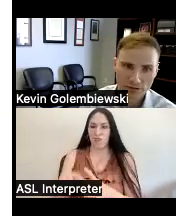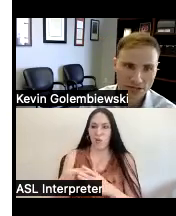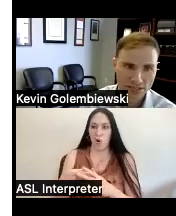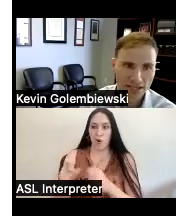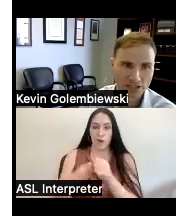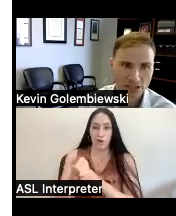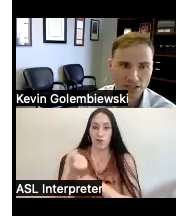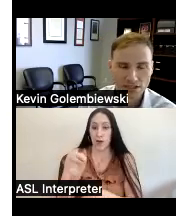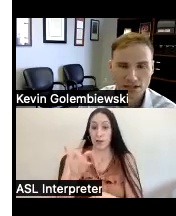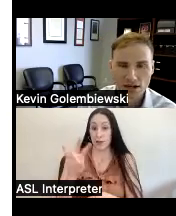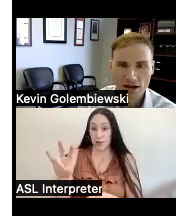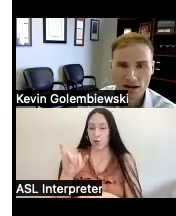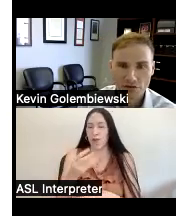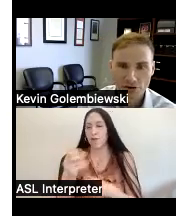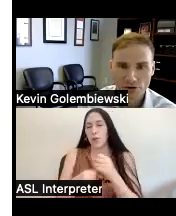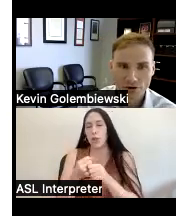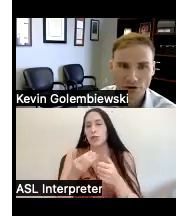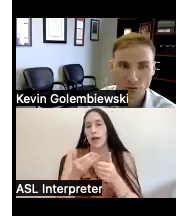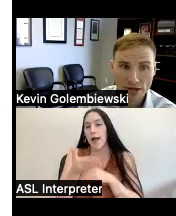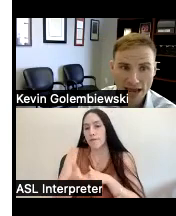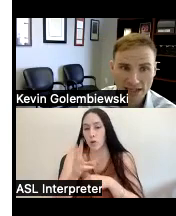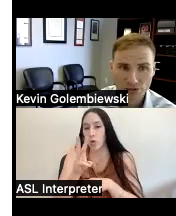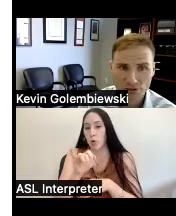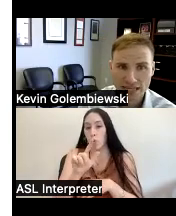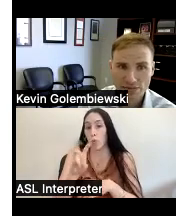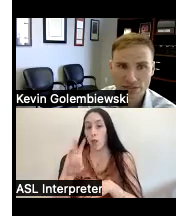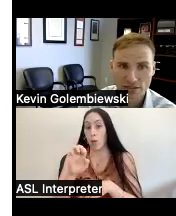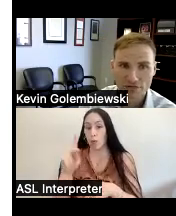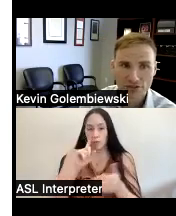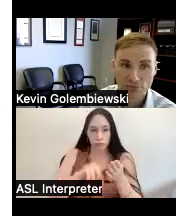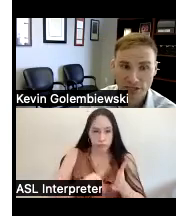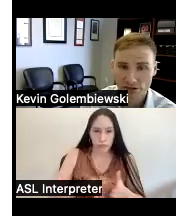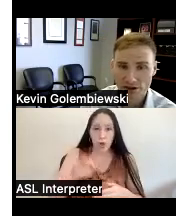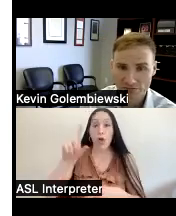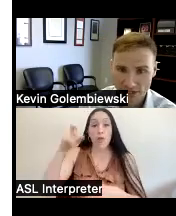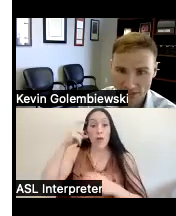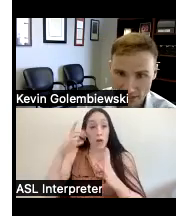Brook investigation uh Governor Reuben asked you established the governor's Commission on advocacy